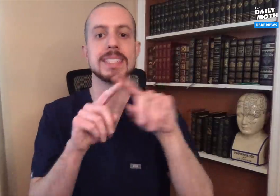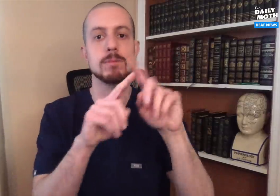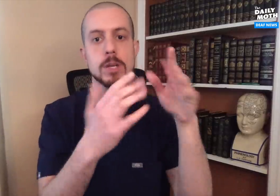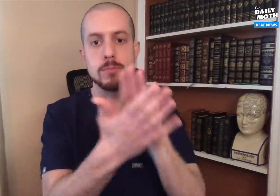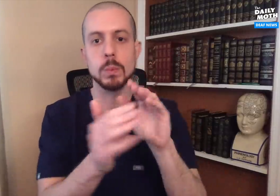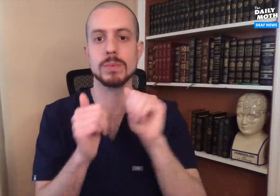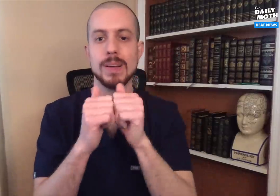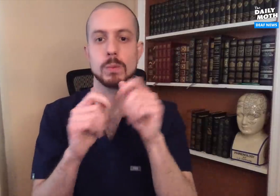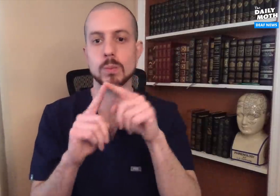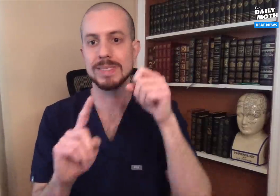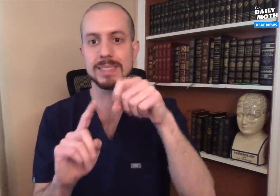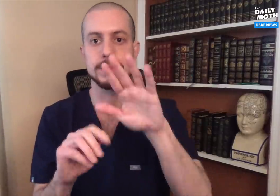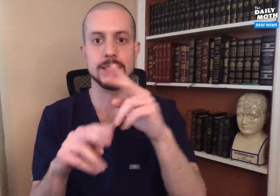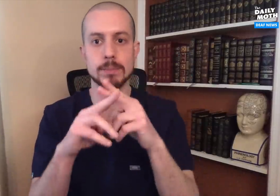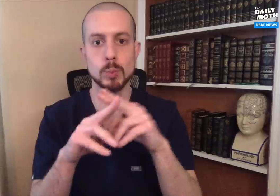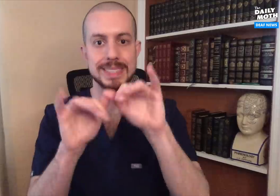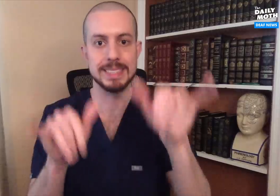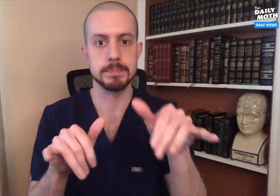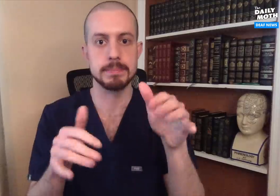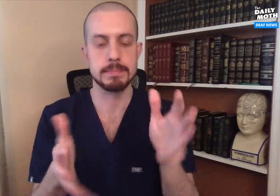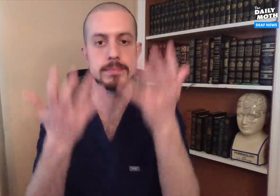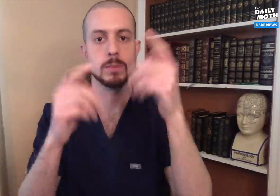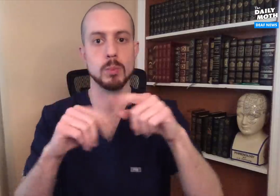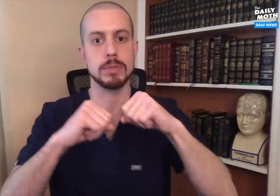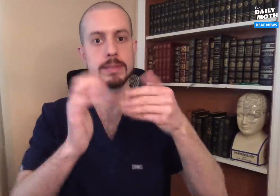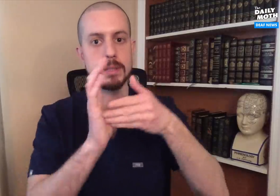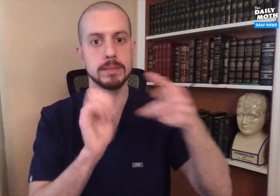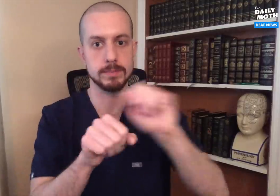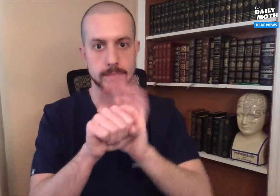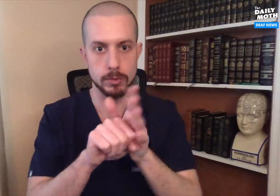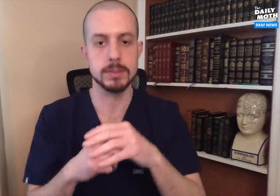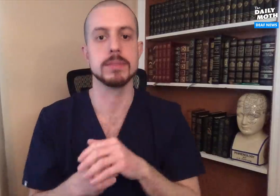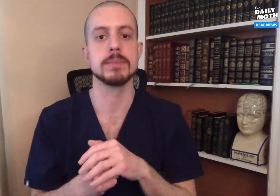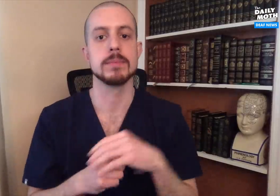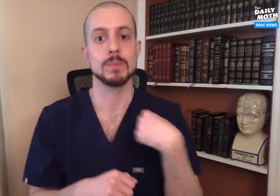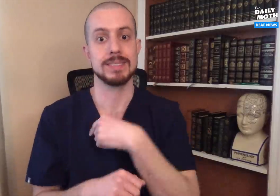All of them are testing different approaches to stimulate the immune system to protect against the coronavirus.